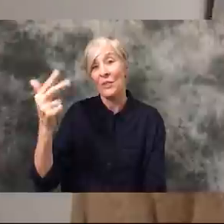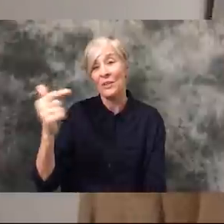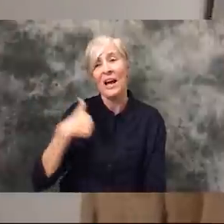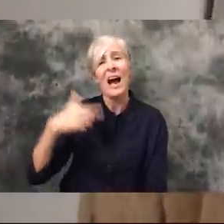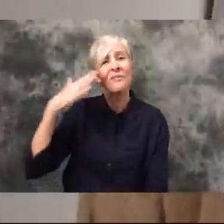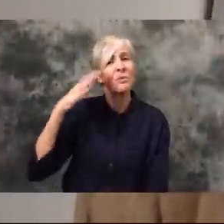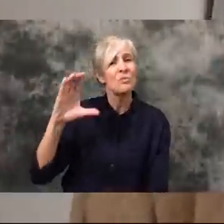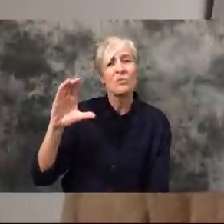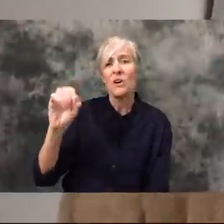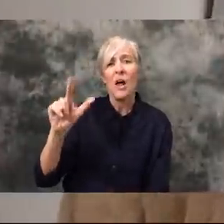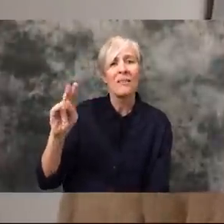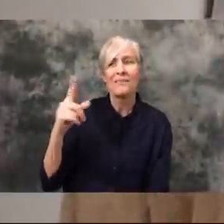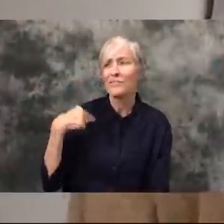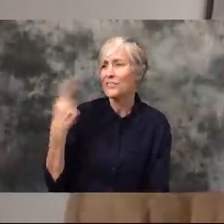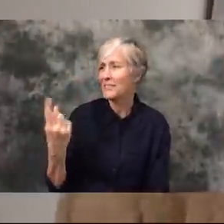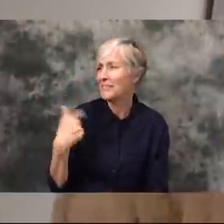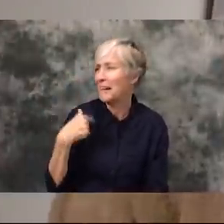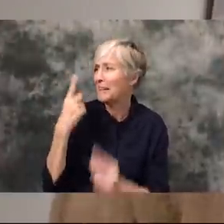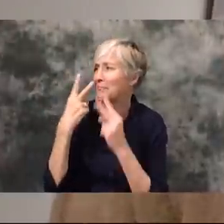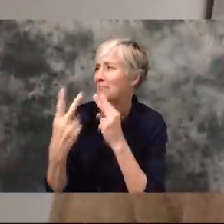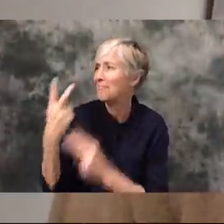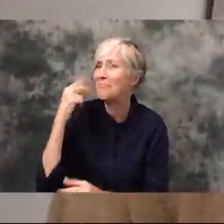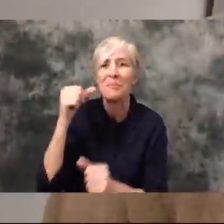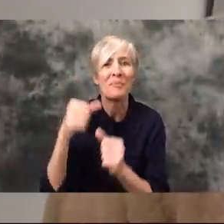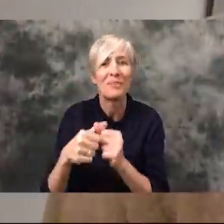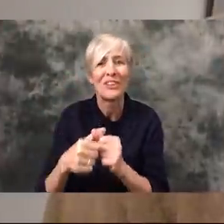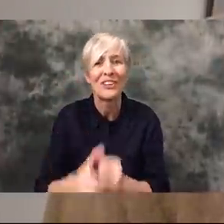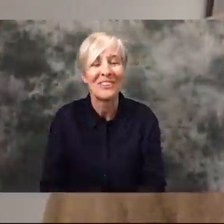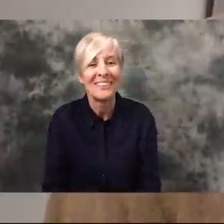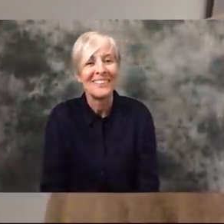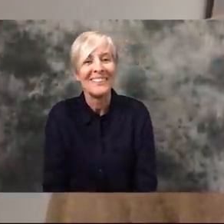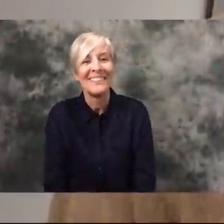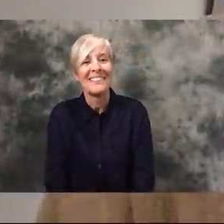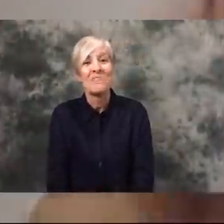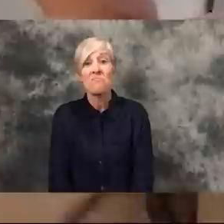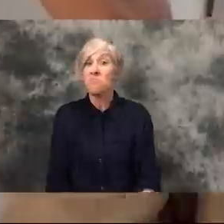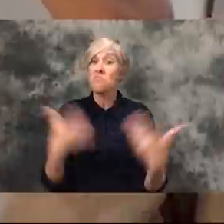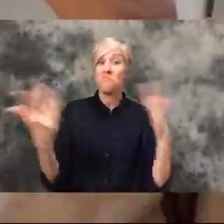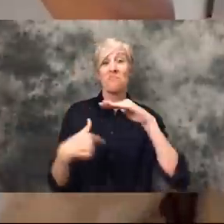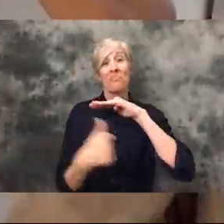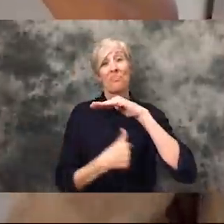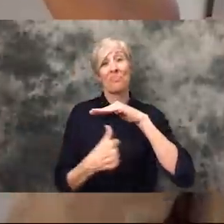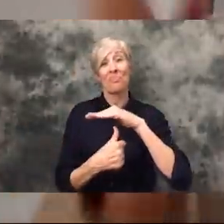known Colin since as long as I can remember, and... I'm quarantined!